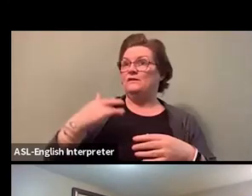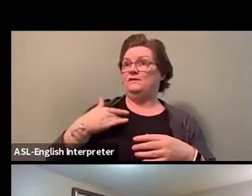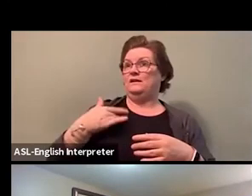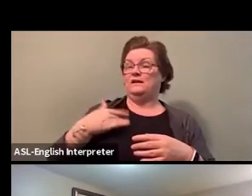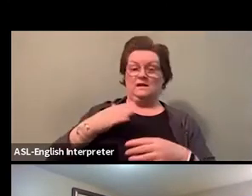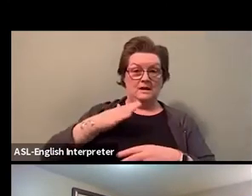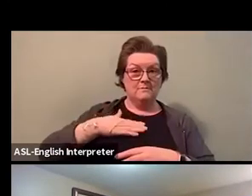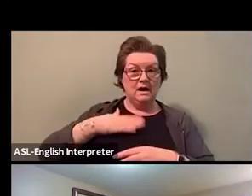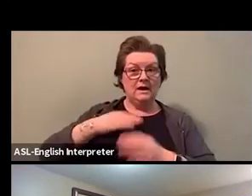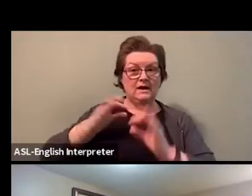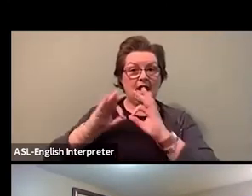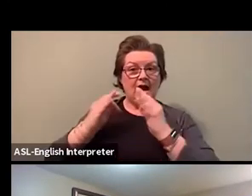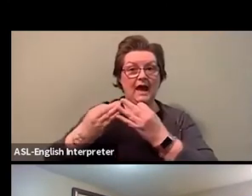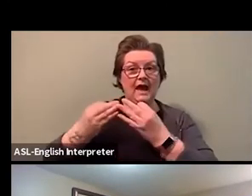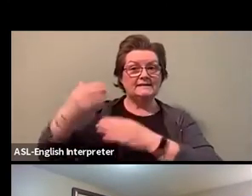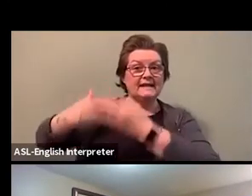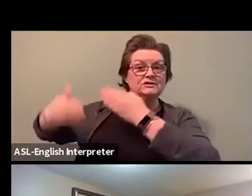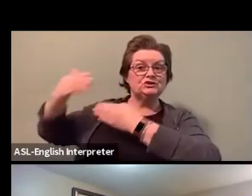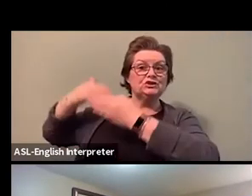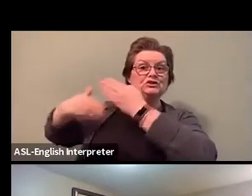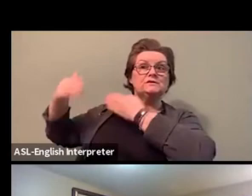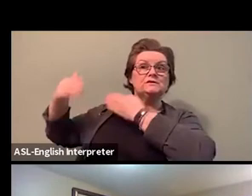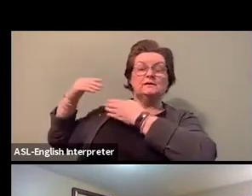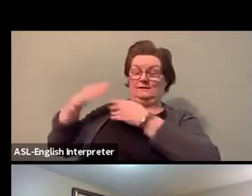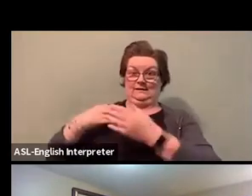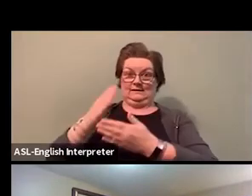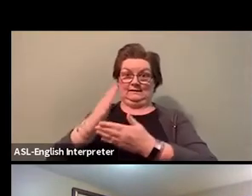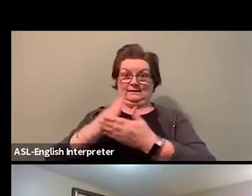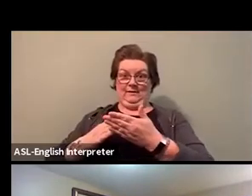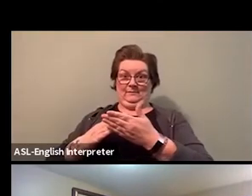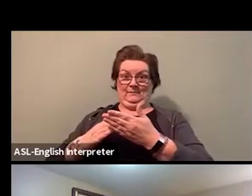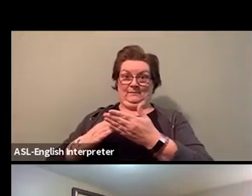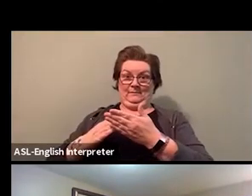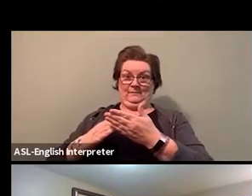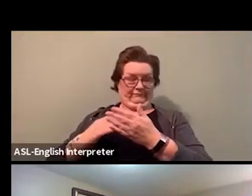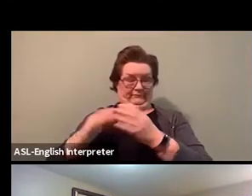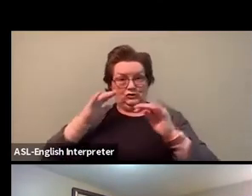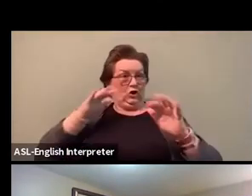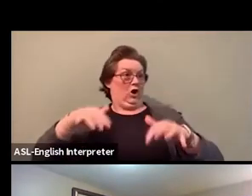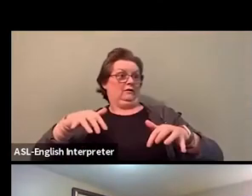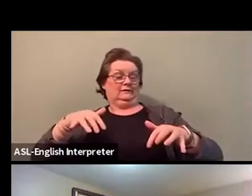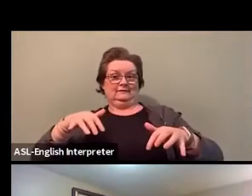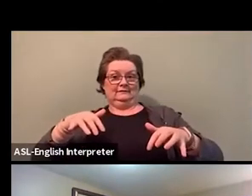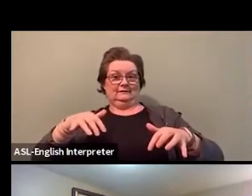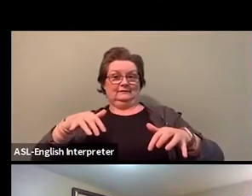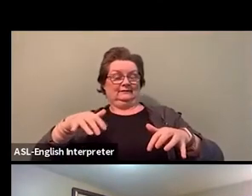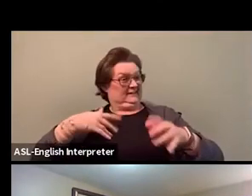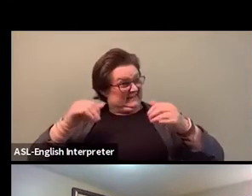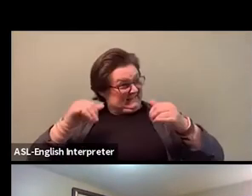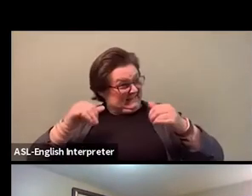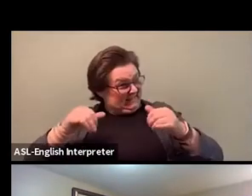who are probably shocked, and some of them rolling in their grave to see that we're still in the 21st century,